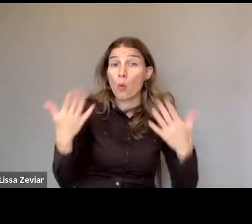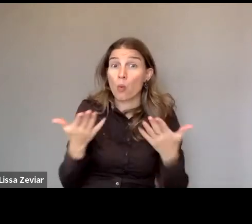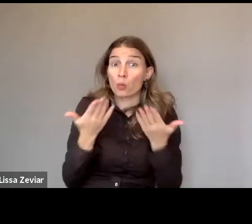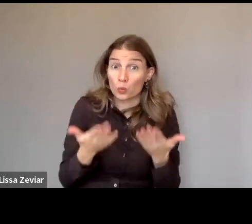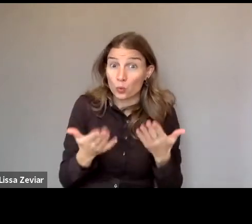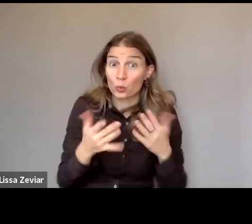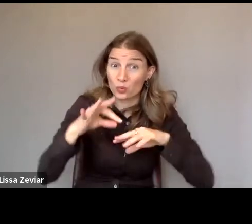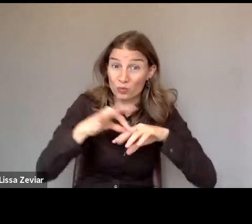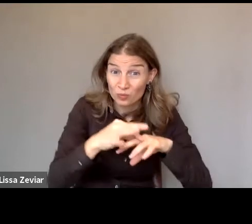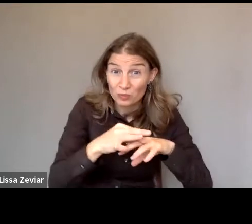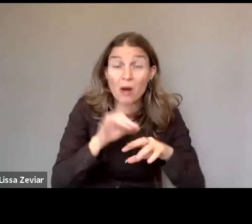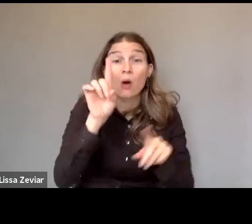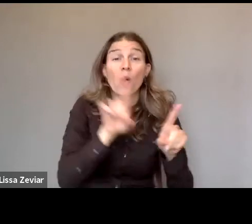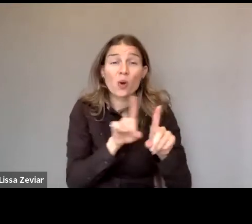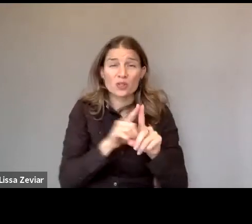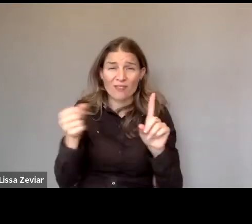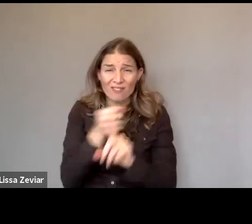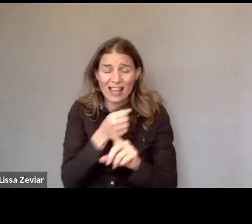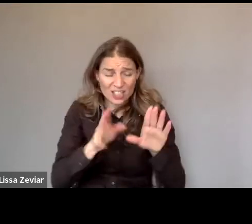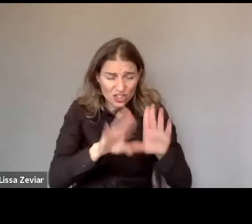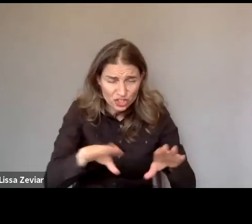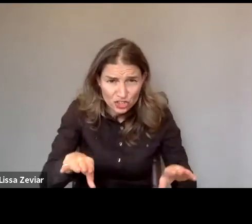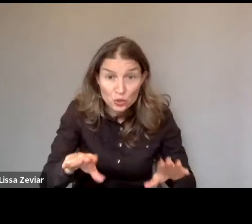violence against children, parents of the